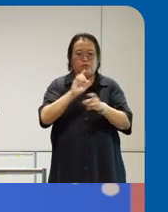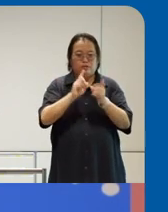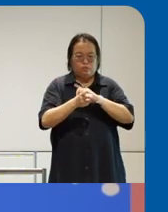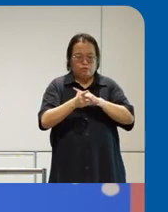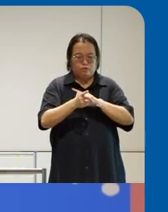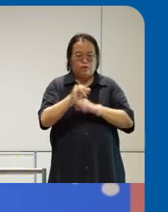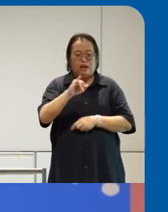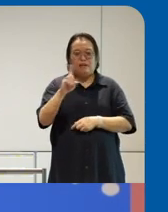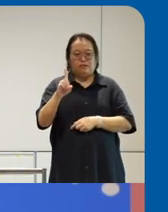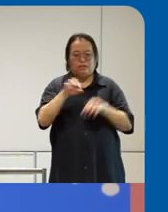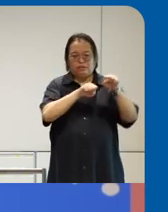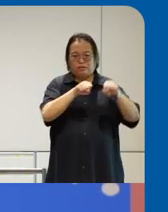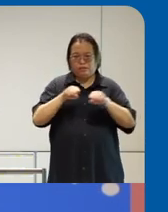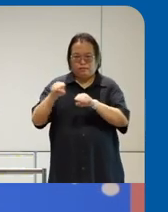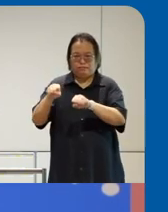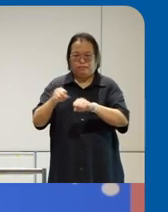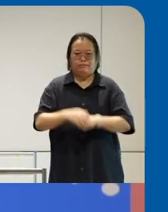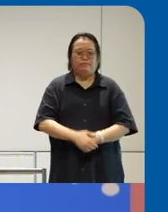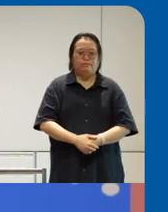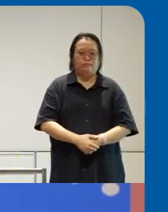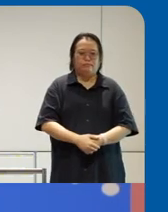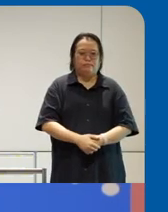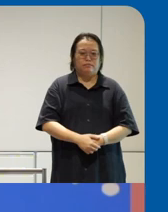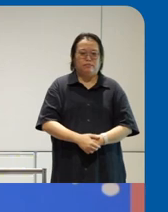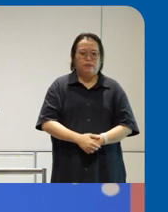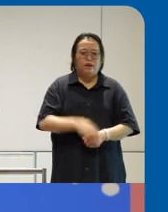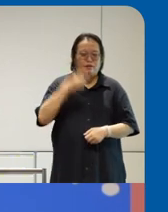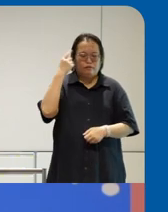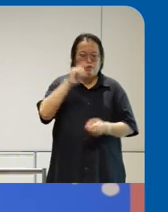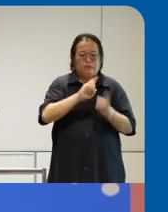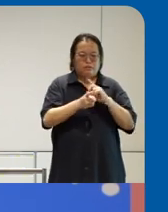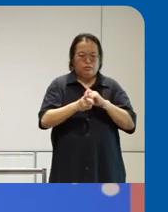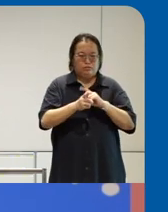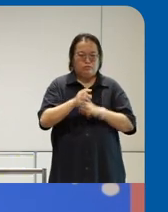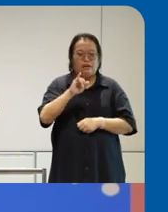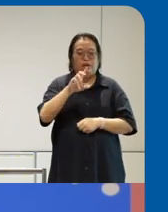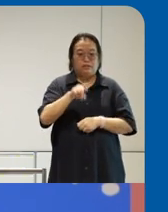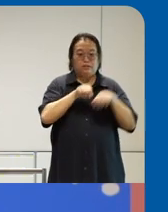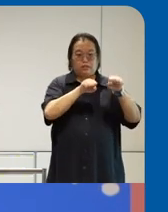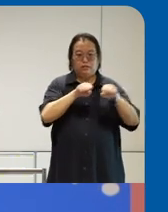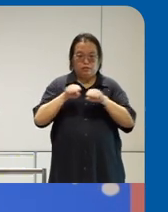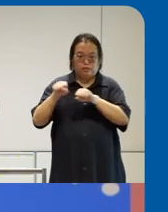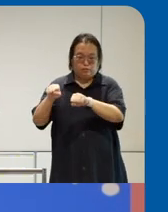on the team and for a digital identity system um it's very important that everyone gets acccess to